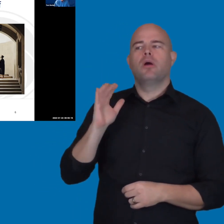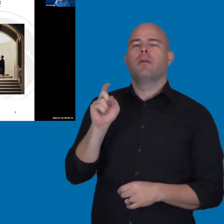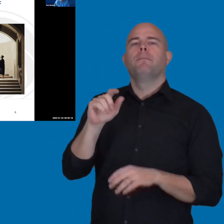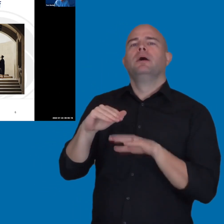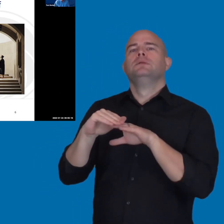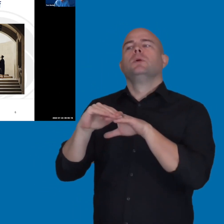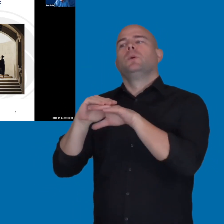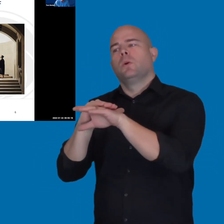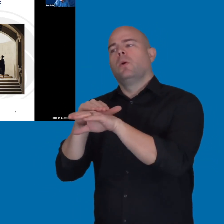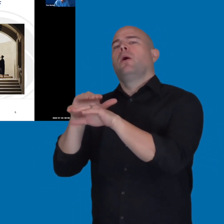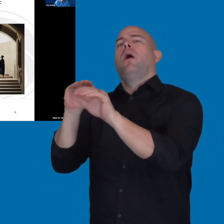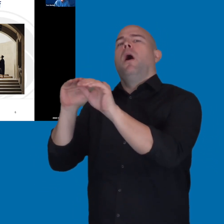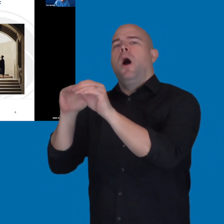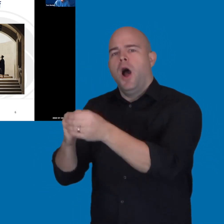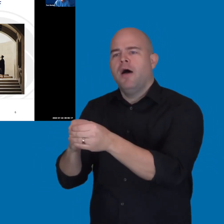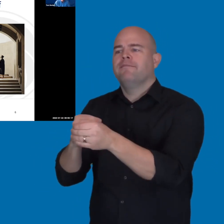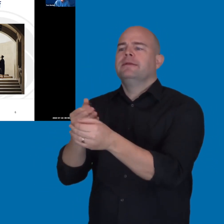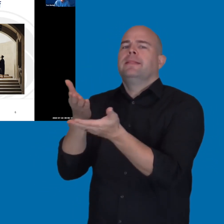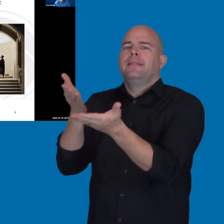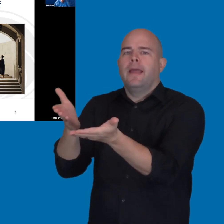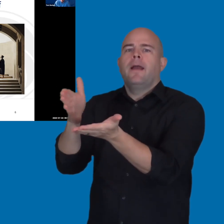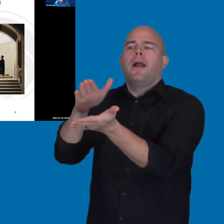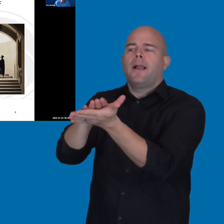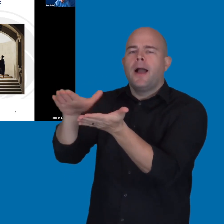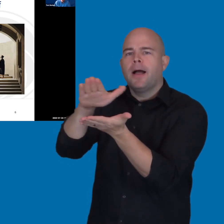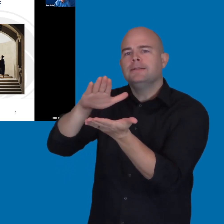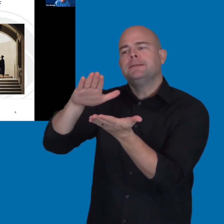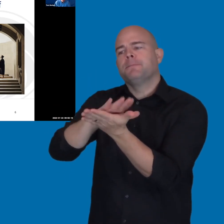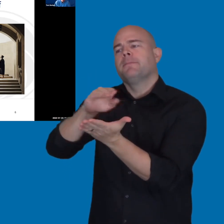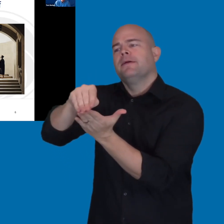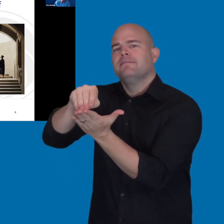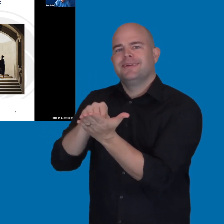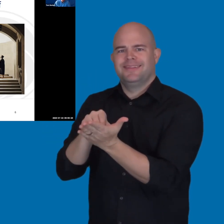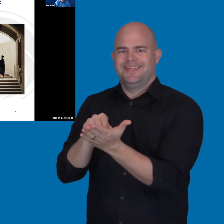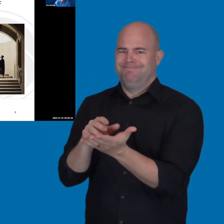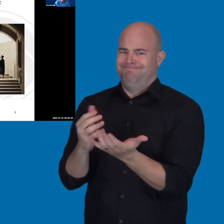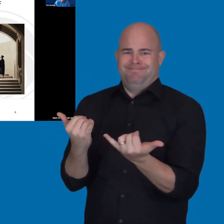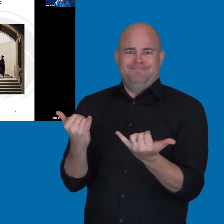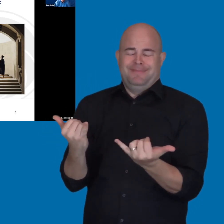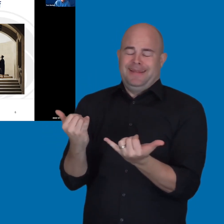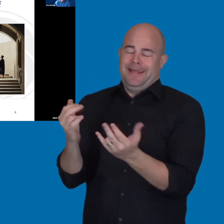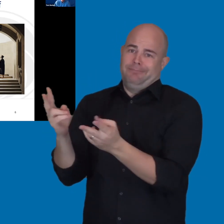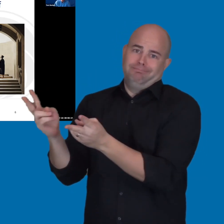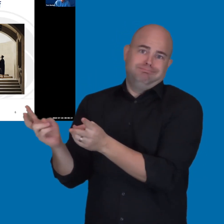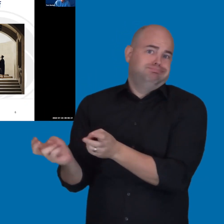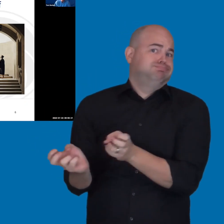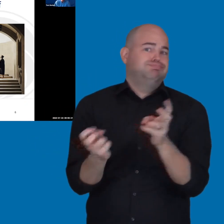to an office on a college, perhaps fill out a paper form. Pretty much everything is moving online if it hasn't already.